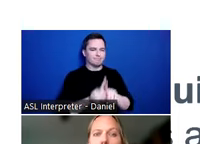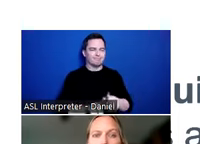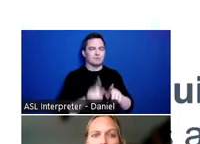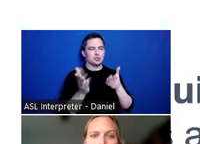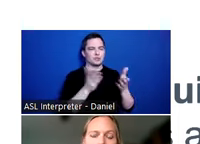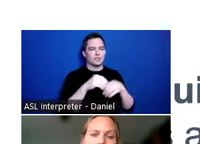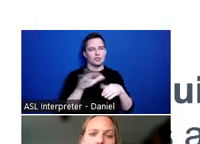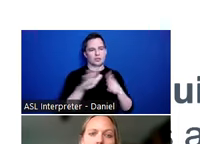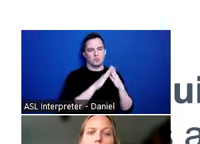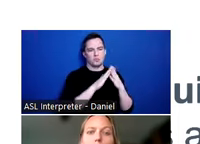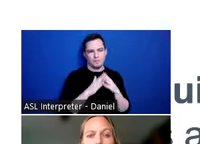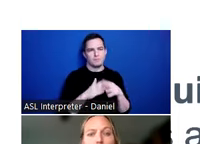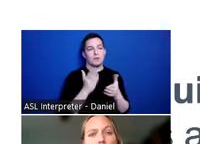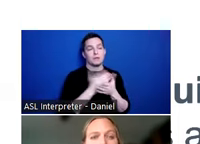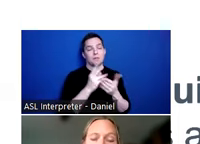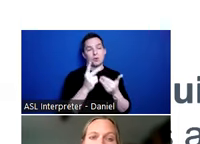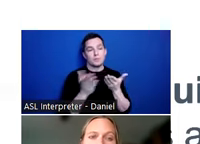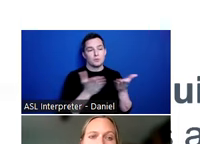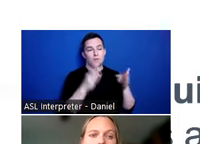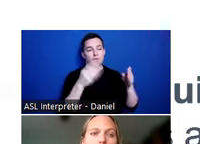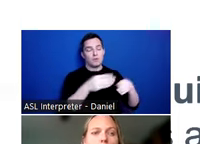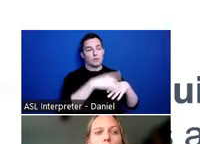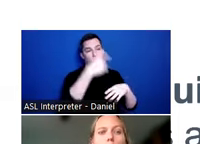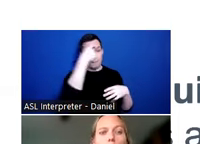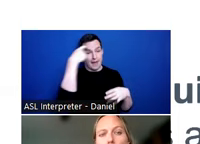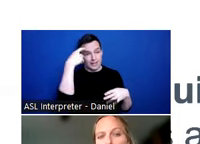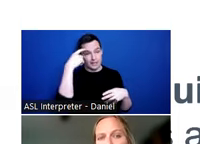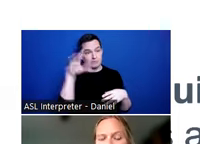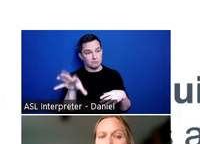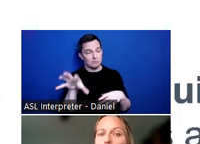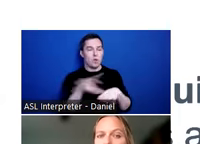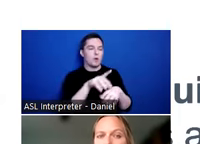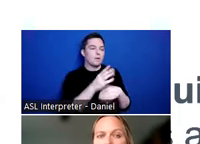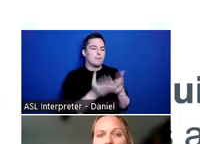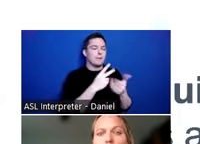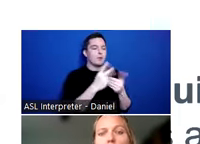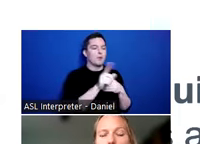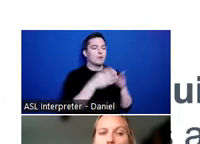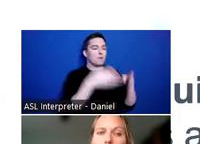Some programs and services might only focus on traumatic brain injury, or only focus on acquired brain injury. So again,